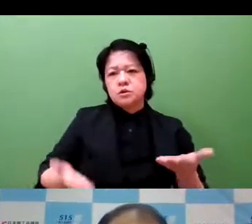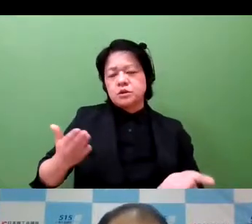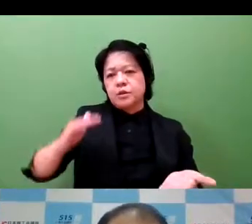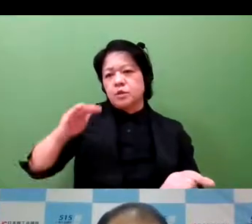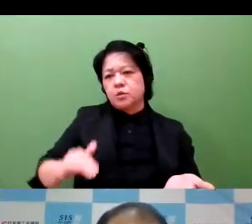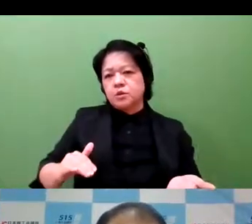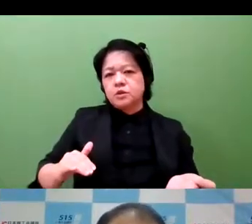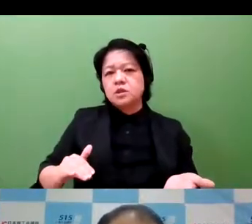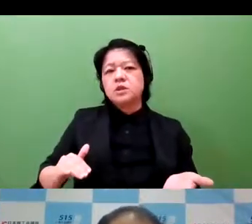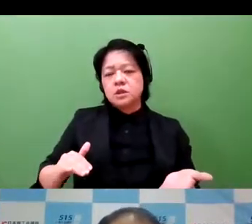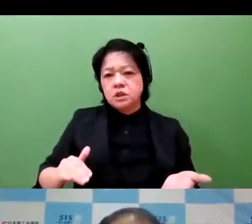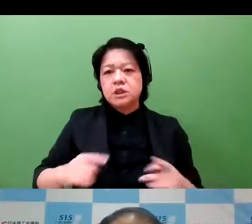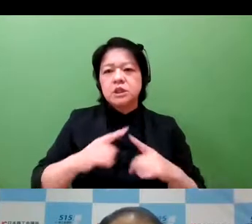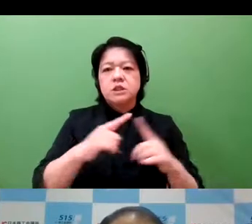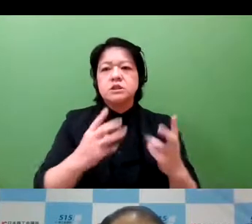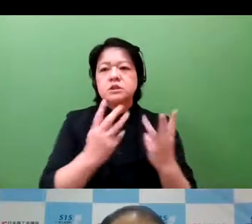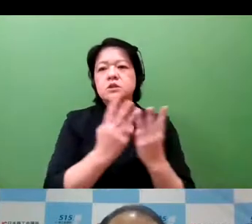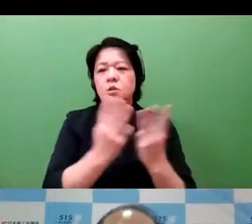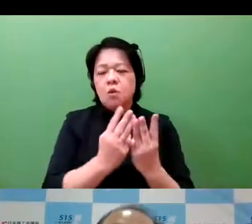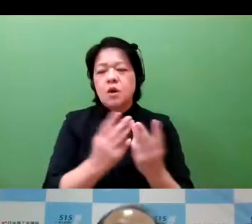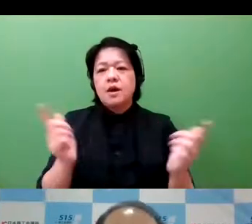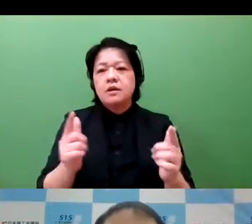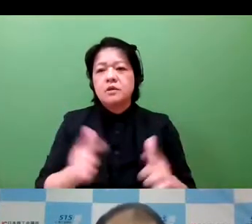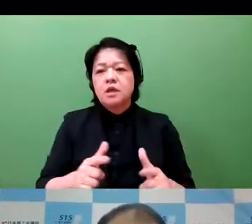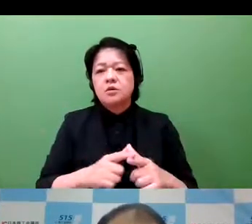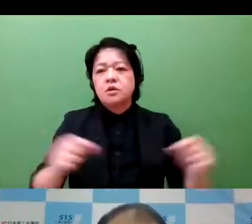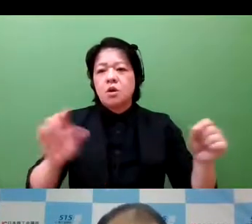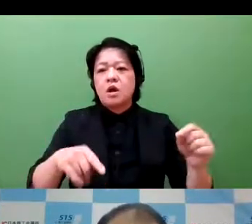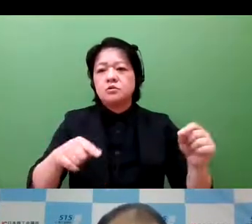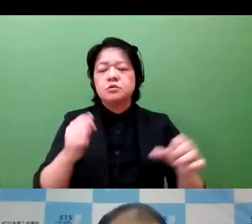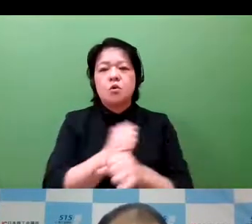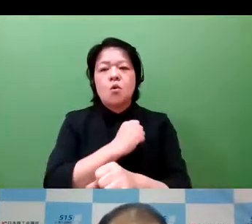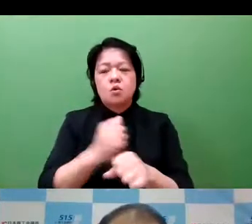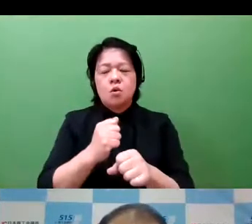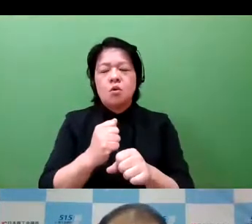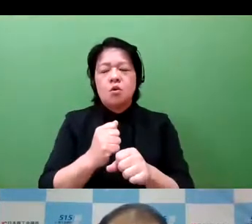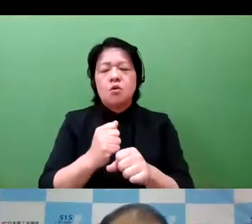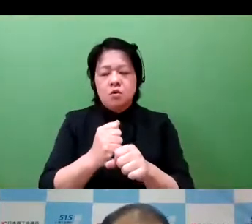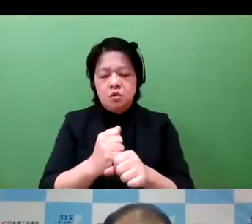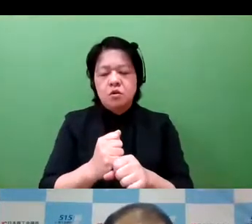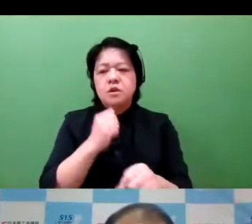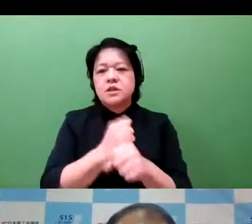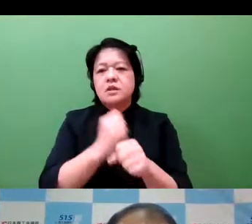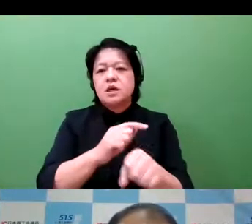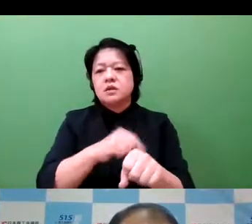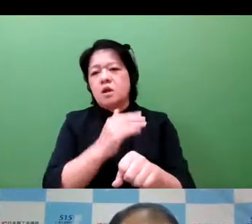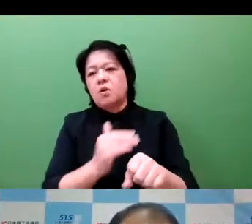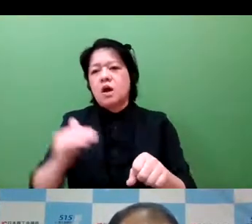So we are suffering in comparison. And we are seeing also a declining population as well, which also means that we need to pick up